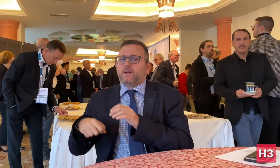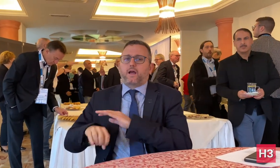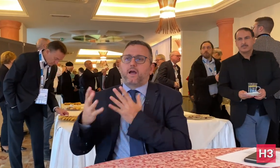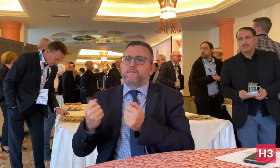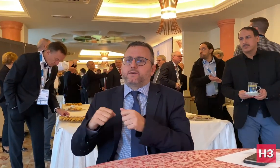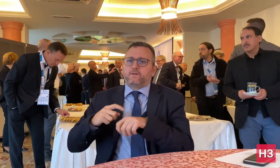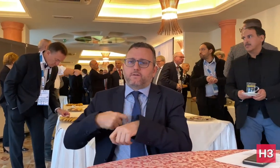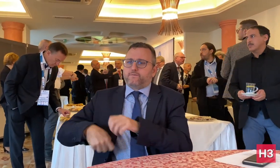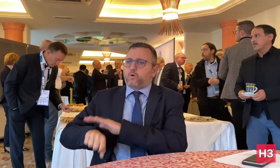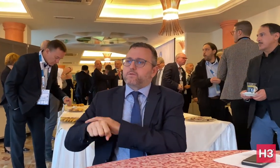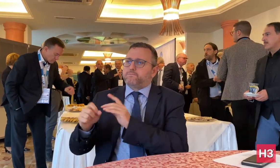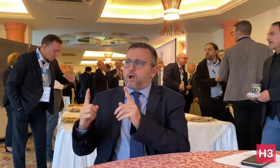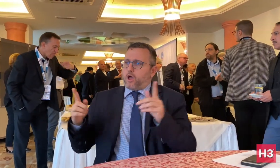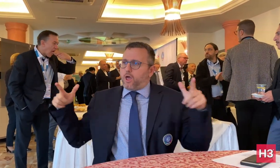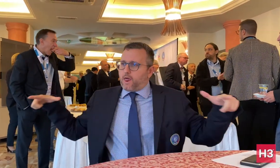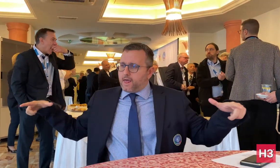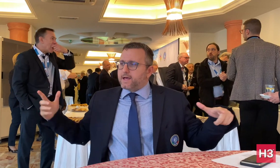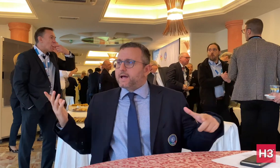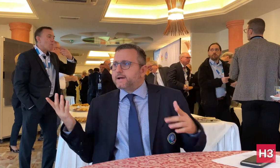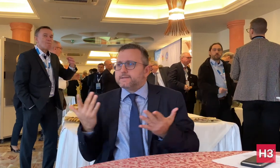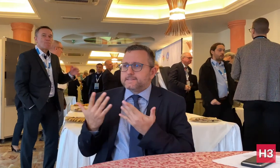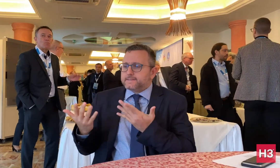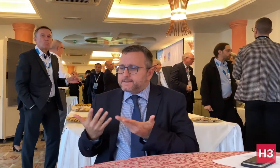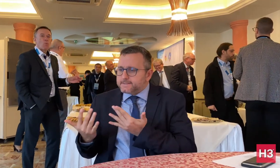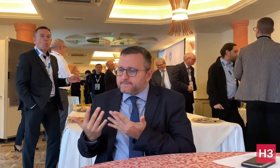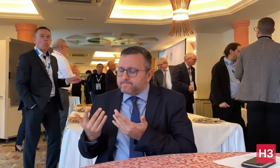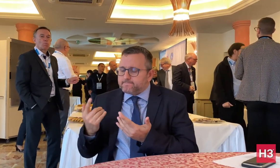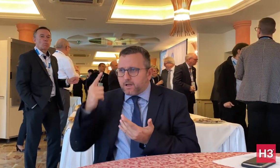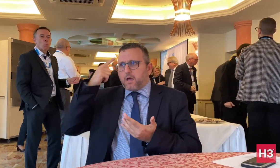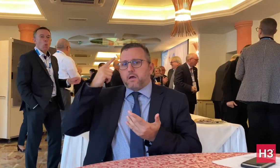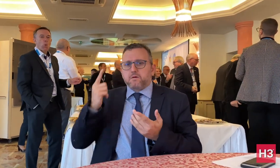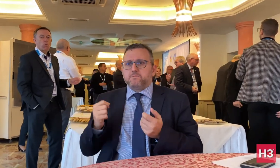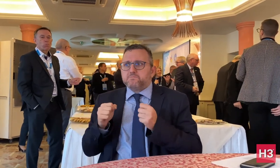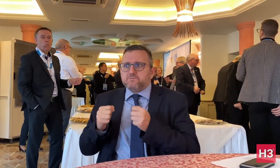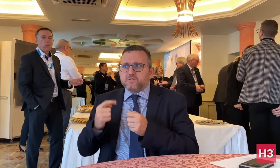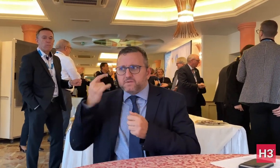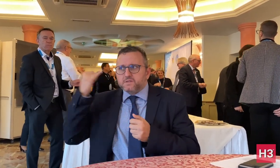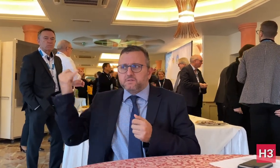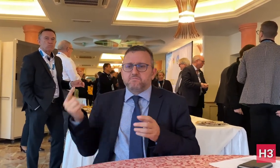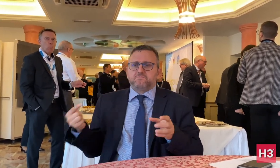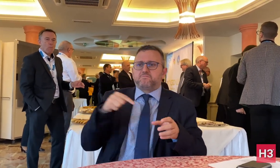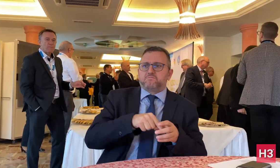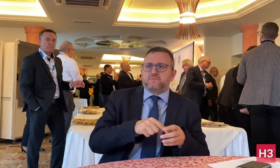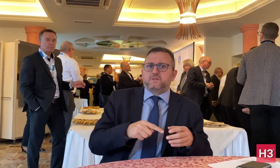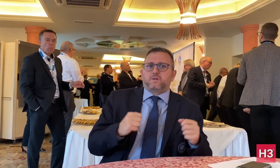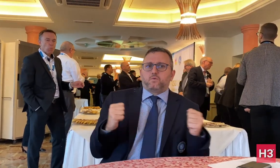11-a-side football as a competition sport, and to avoid clashes, it was agreed to propose that futsal be added to the Winter